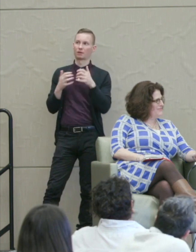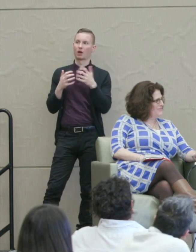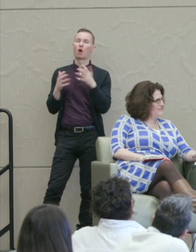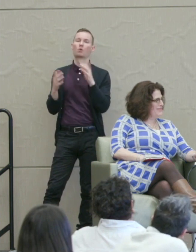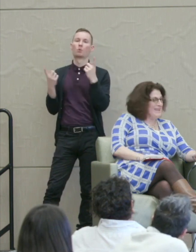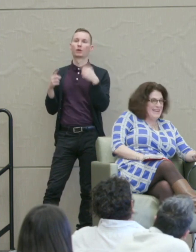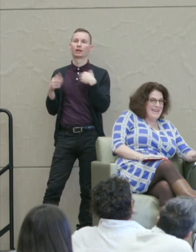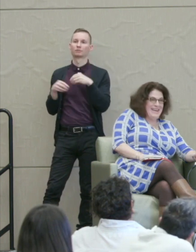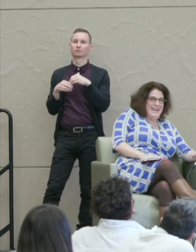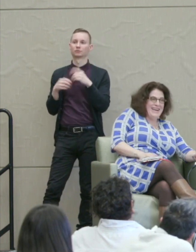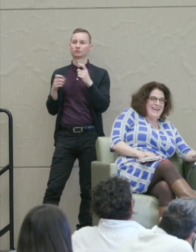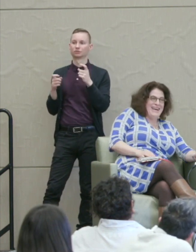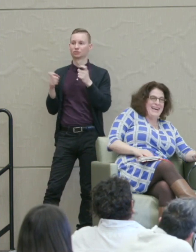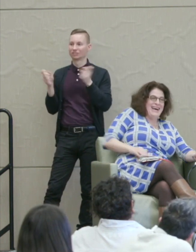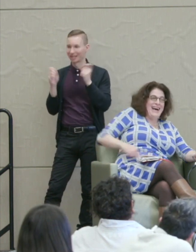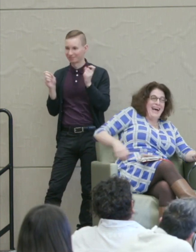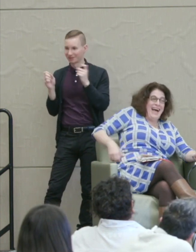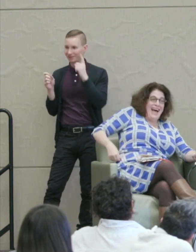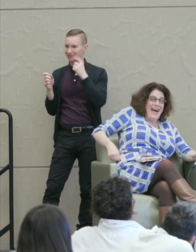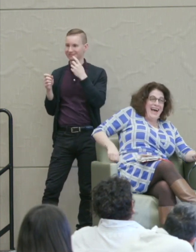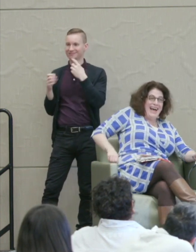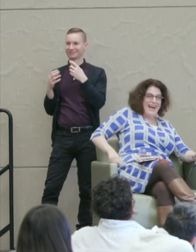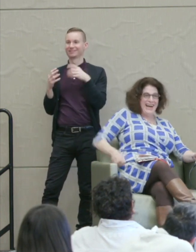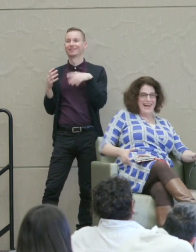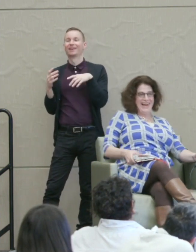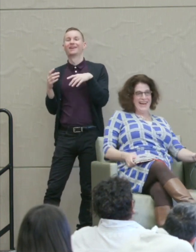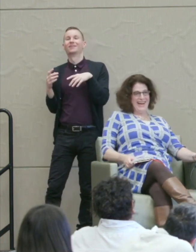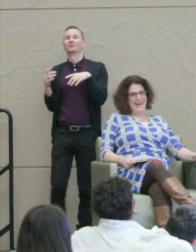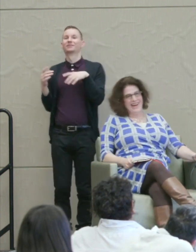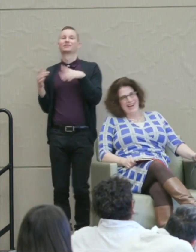But you know it's not like I think that'd solved the problem.